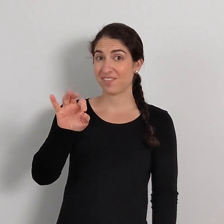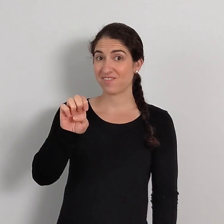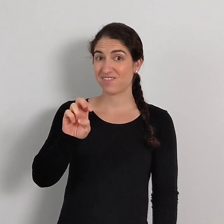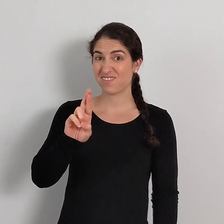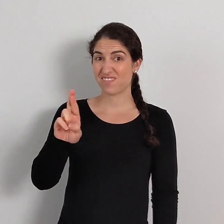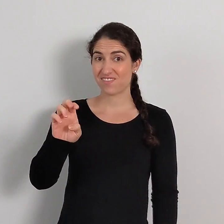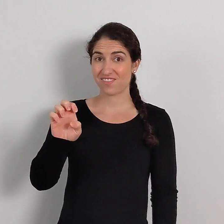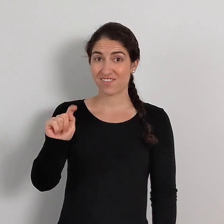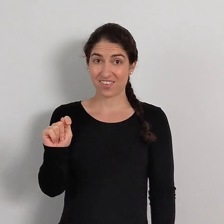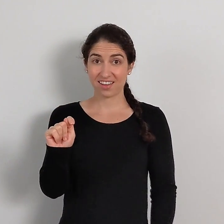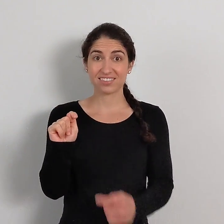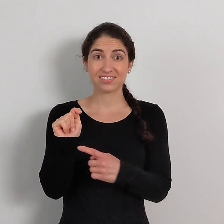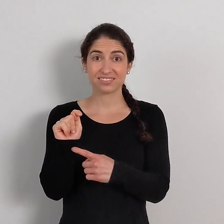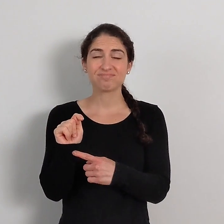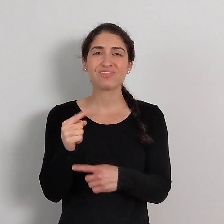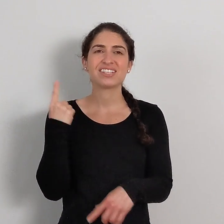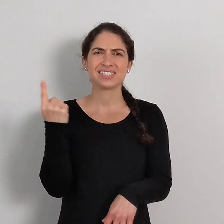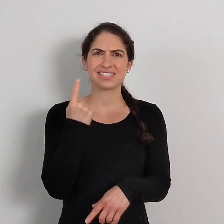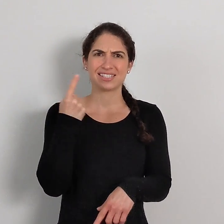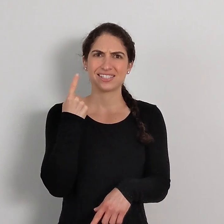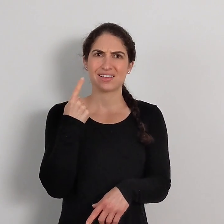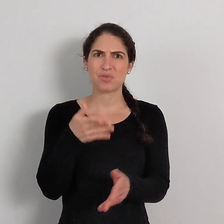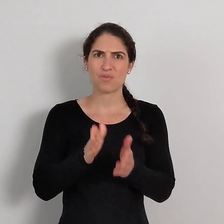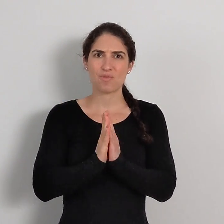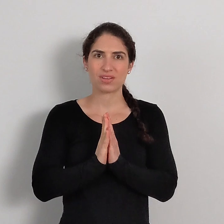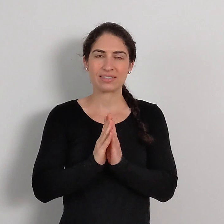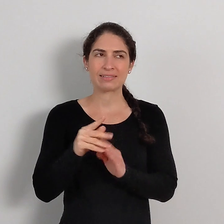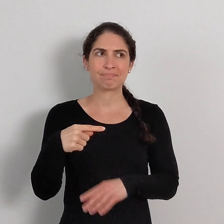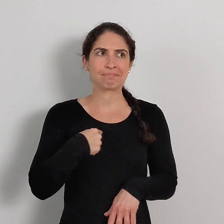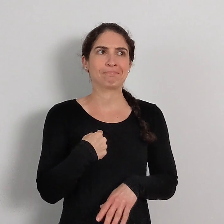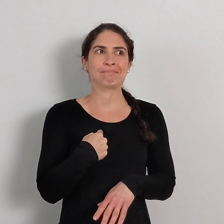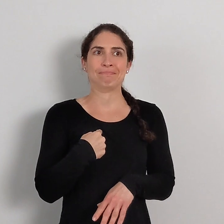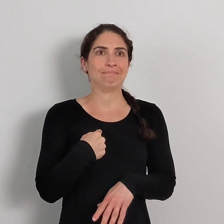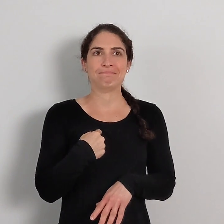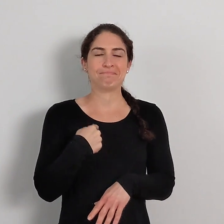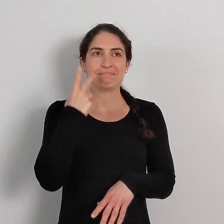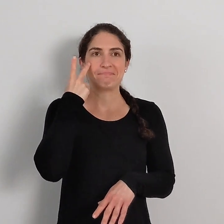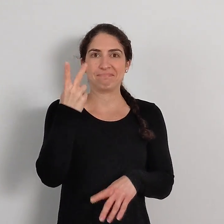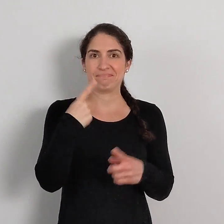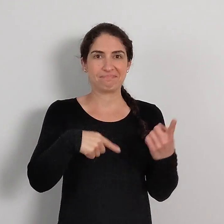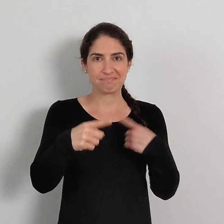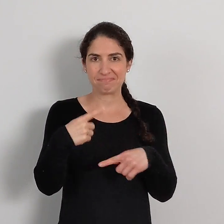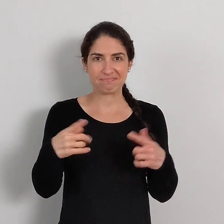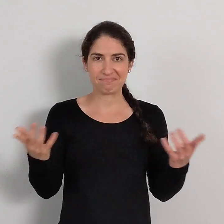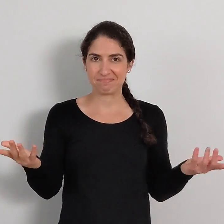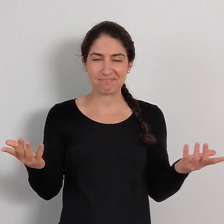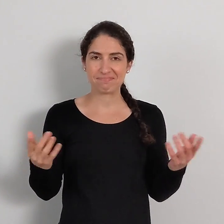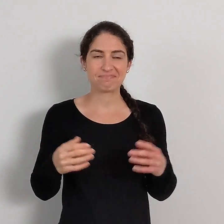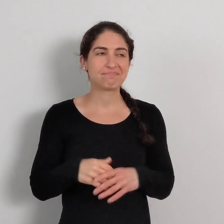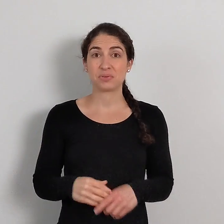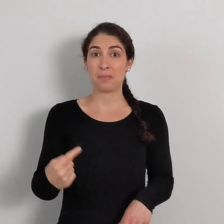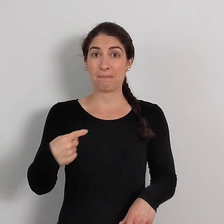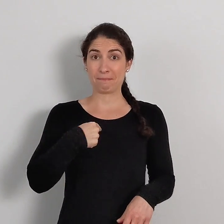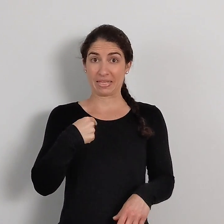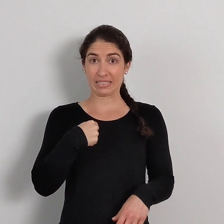FERRET, someone requested. But I haven't seen a sign for it!